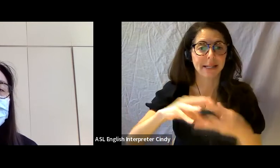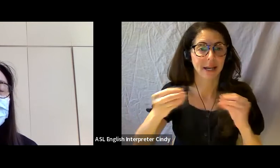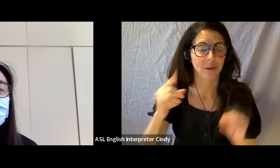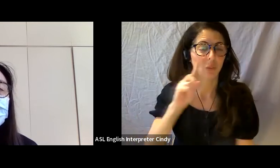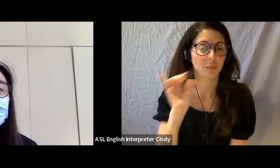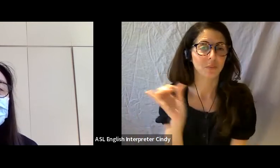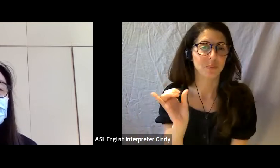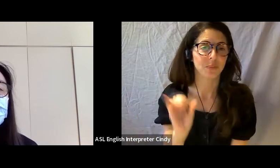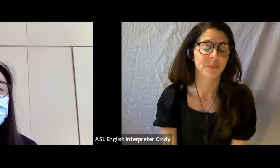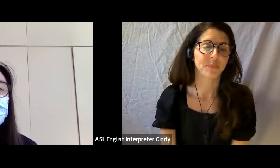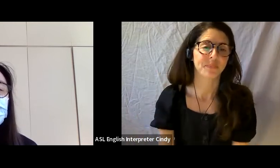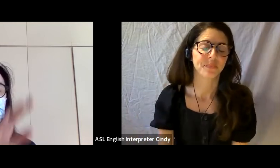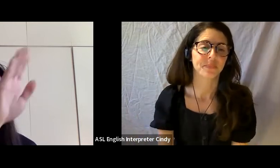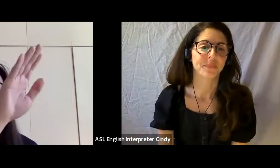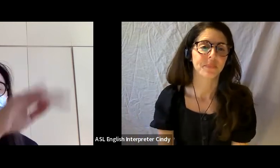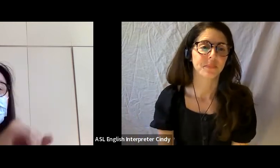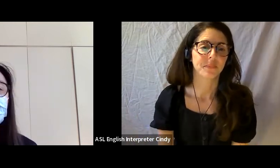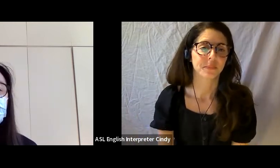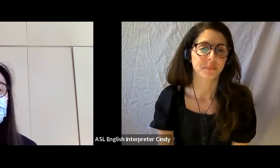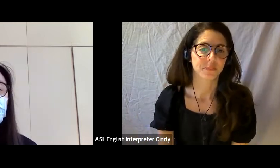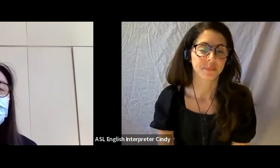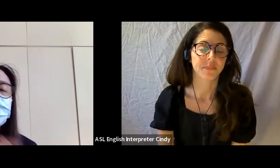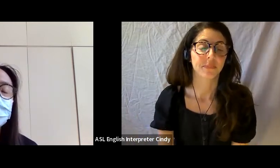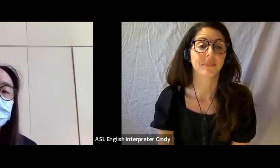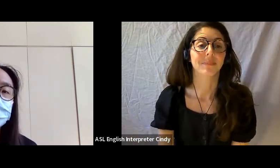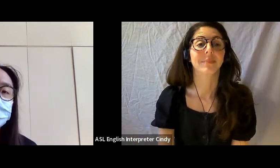And so the entrance which starts at the top.